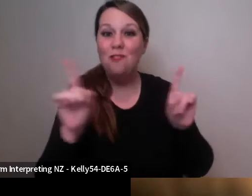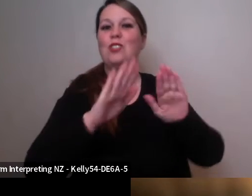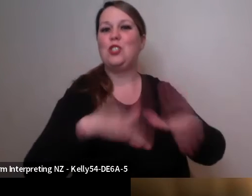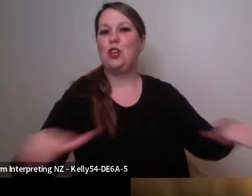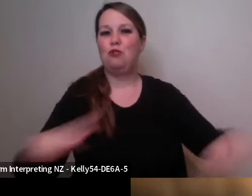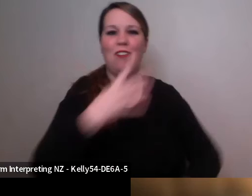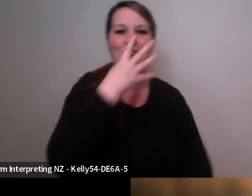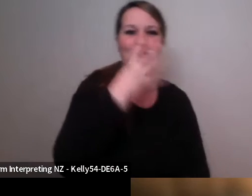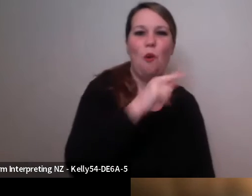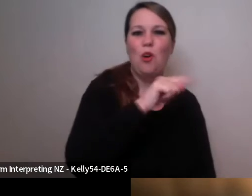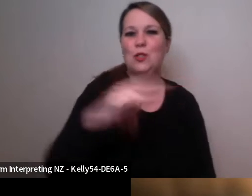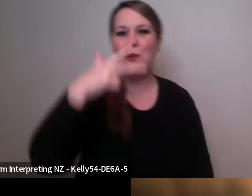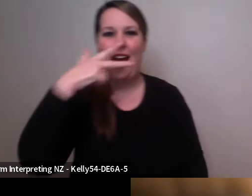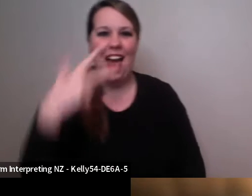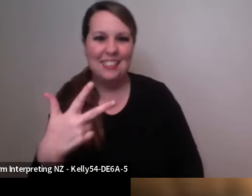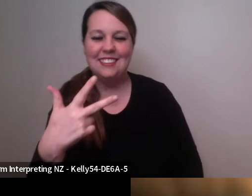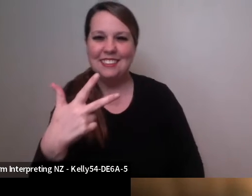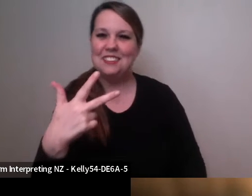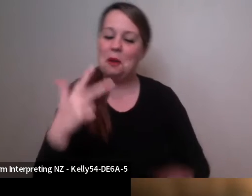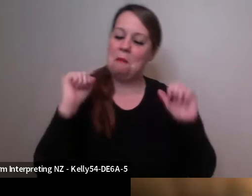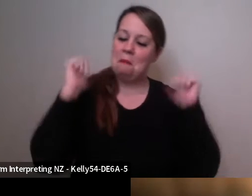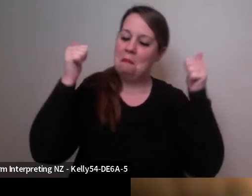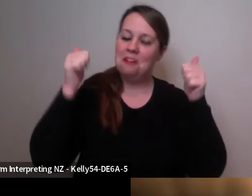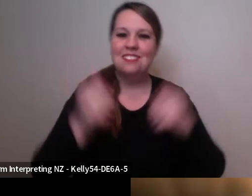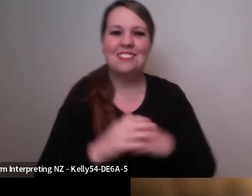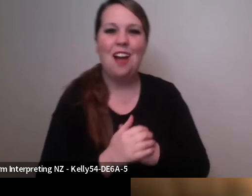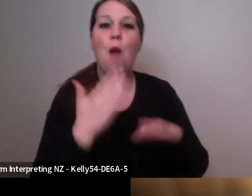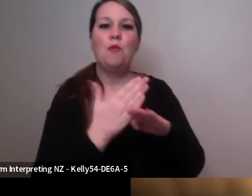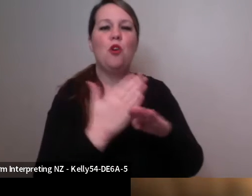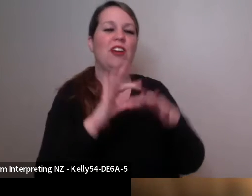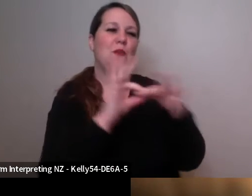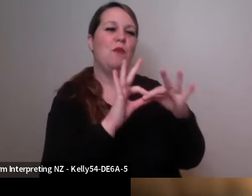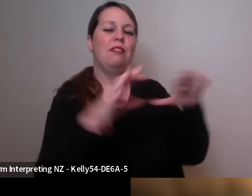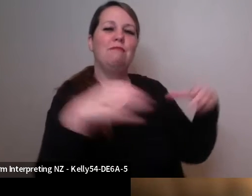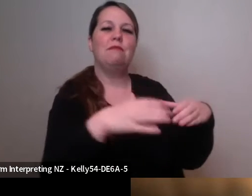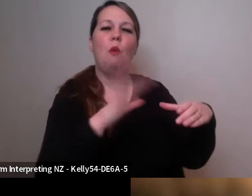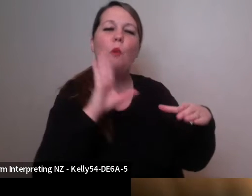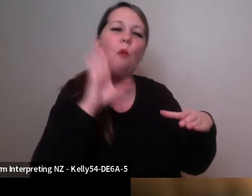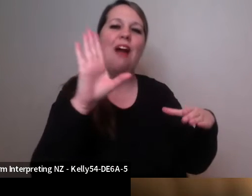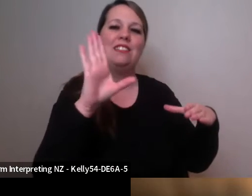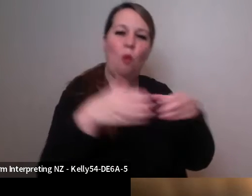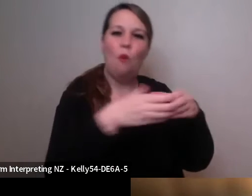and eight years old, and I'm working with a wonderful cast of disabled and